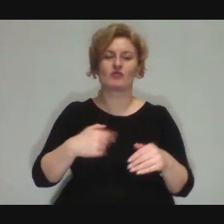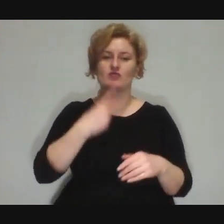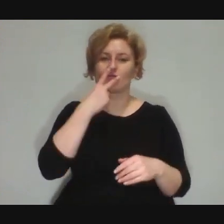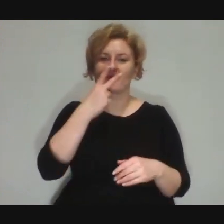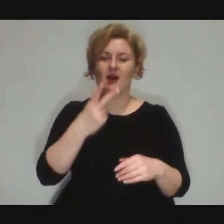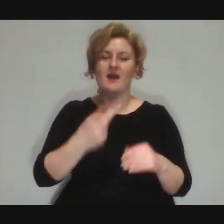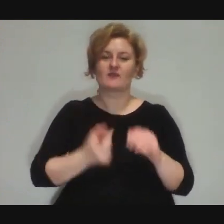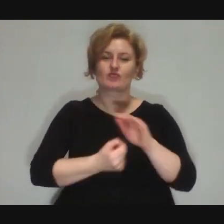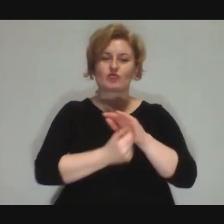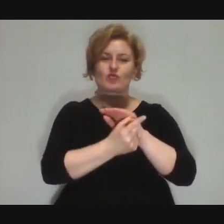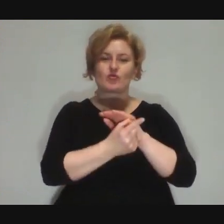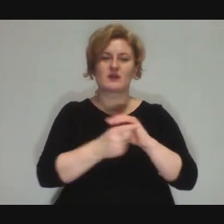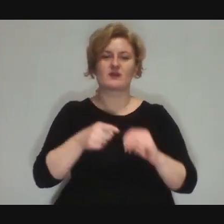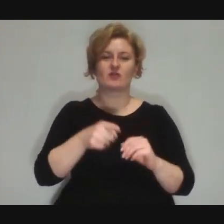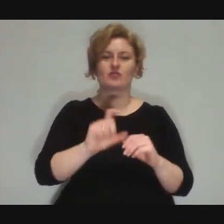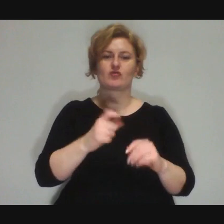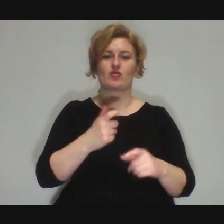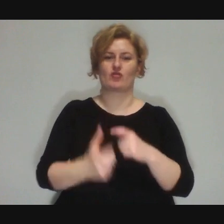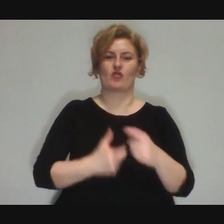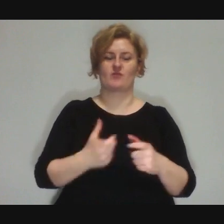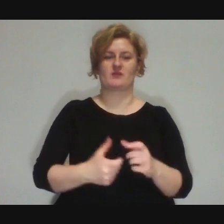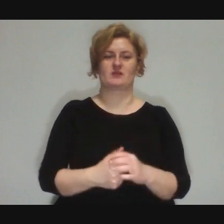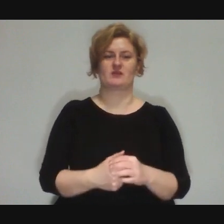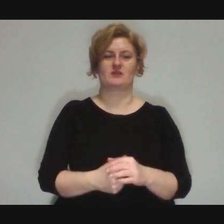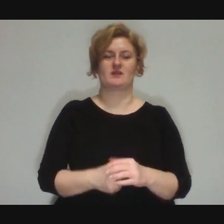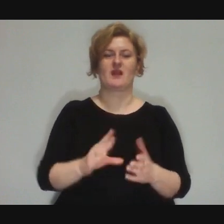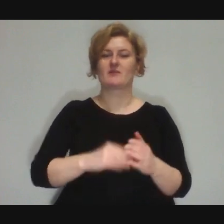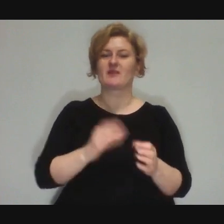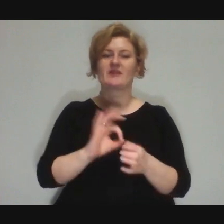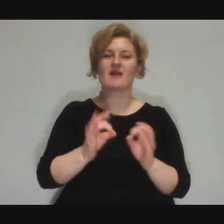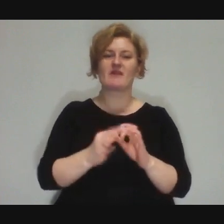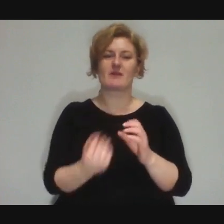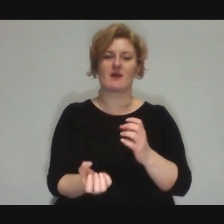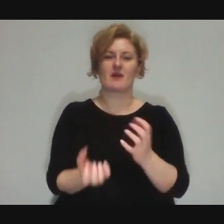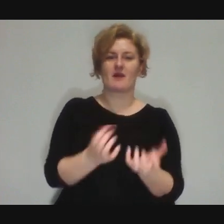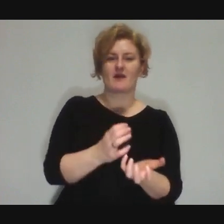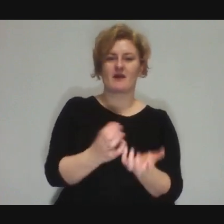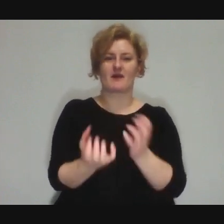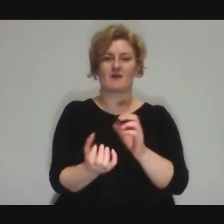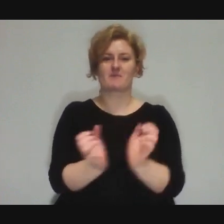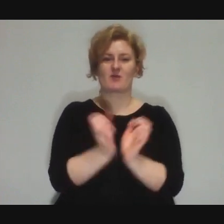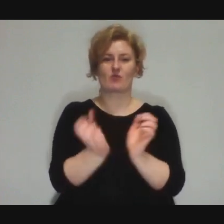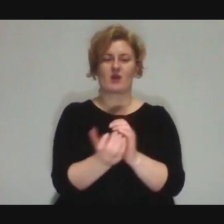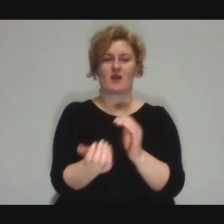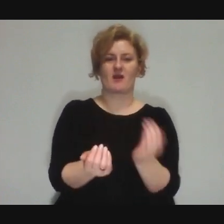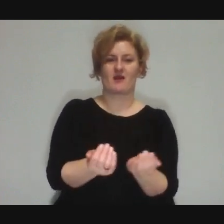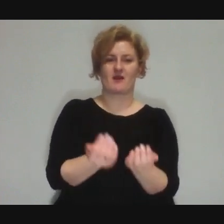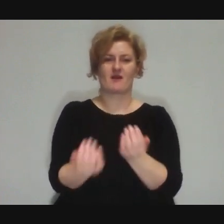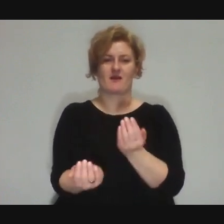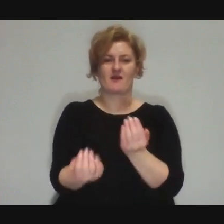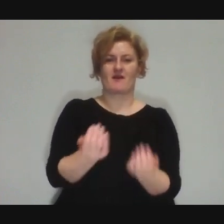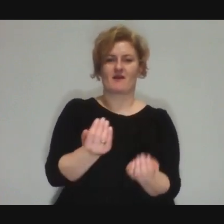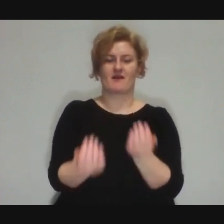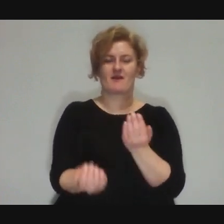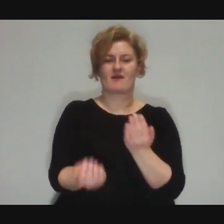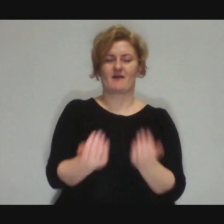Even if it's flipping the ball from hand to hand, but immediately you have this